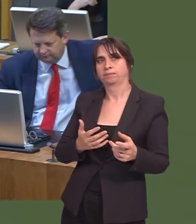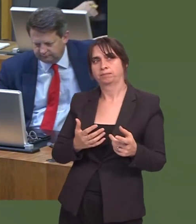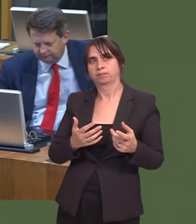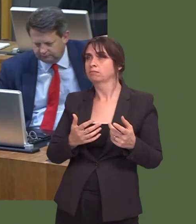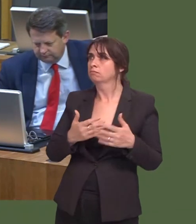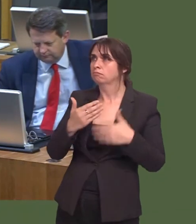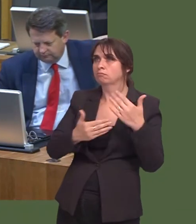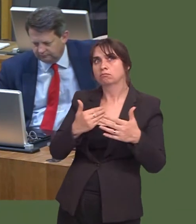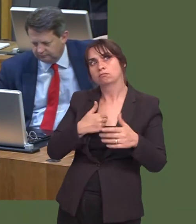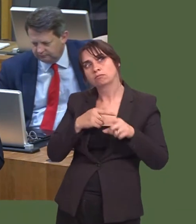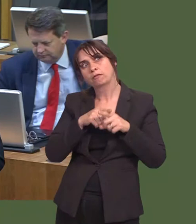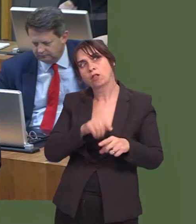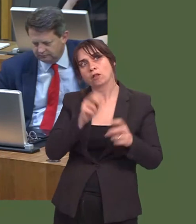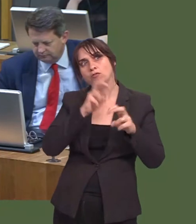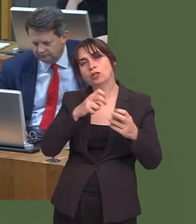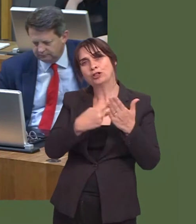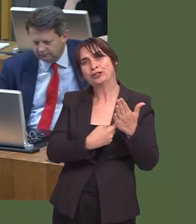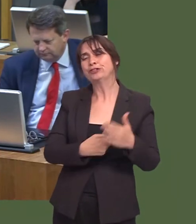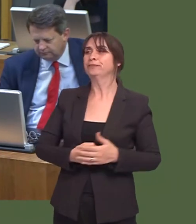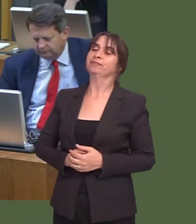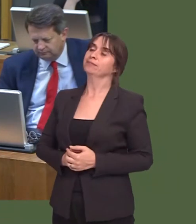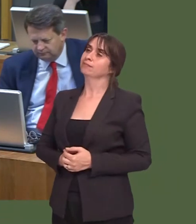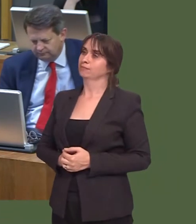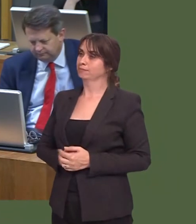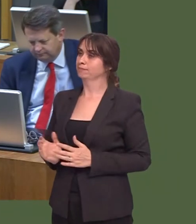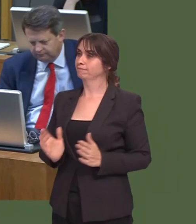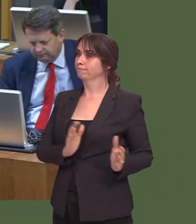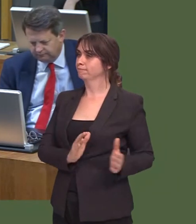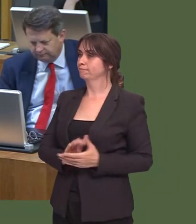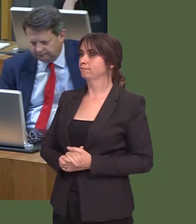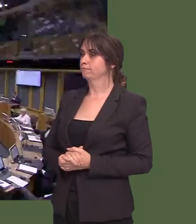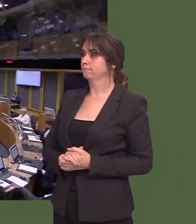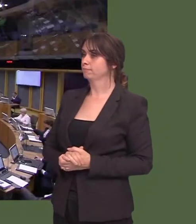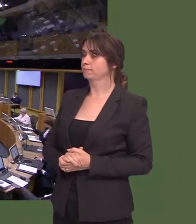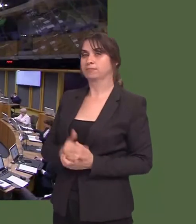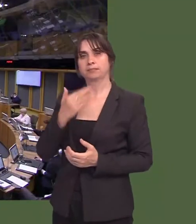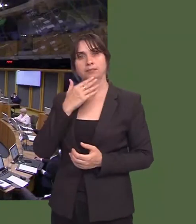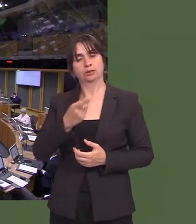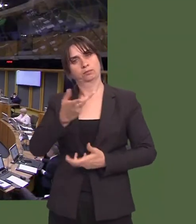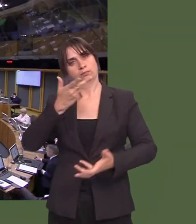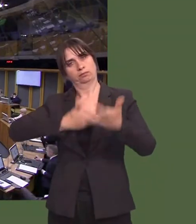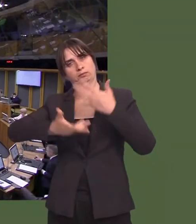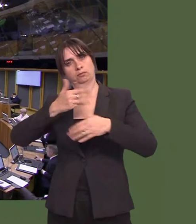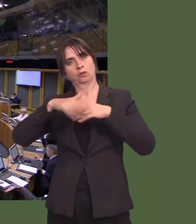Rhun ap Iorwerth: 7. A wnaiff y Prif Weinidog ddatganiad am wasanaethau iechyd meddwl iír ifanc?